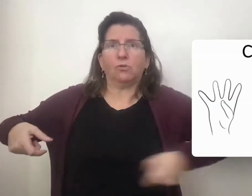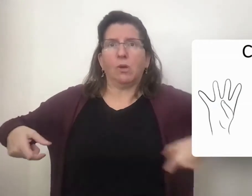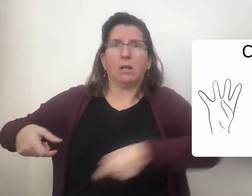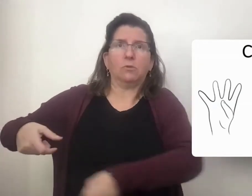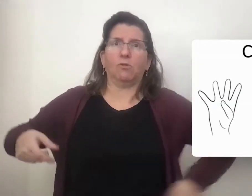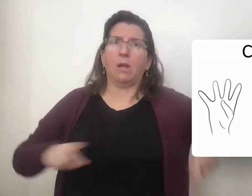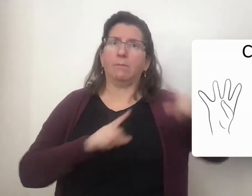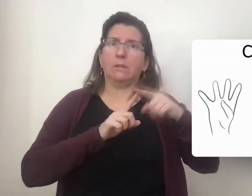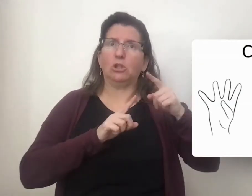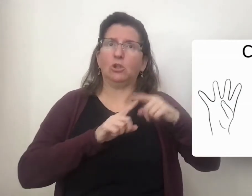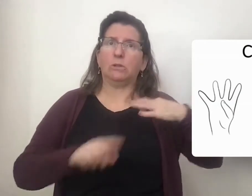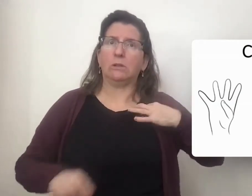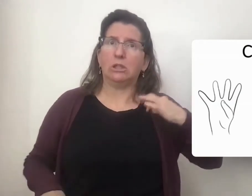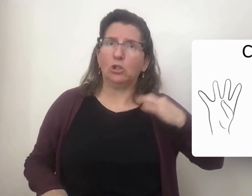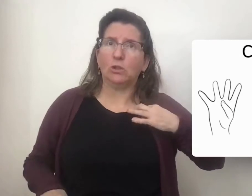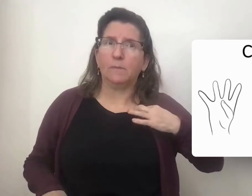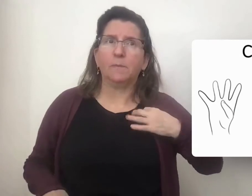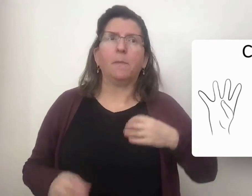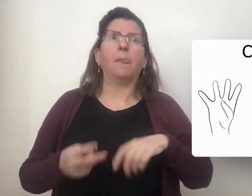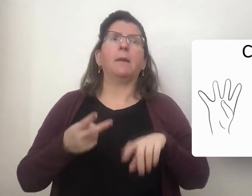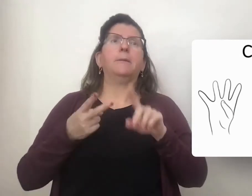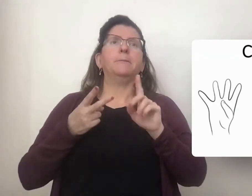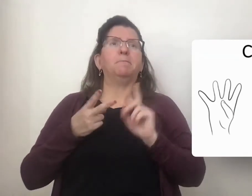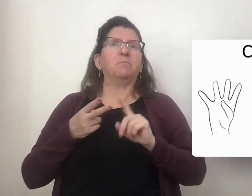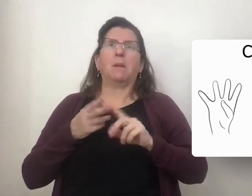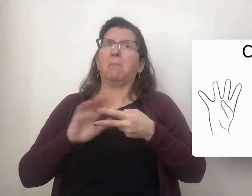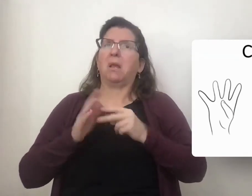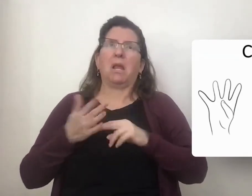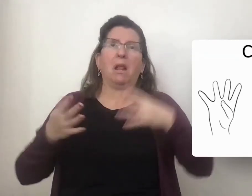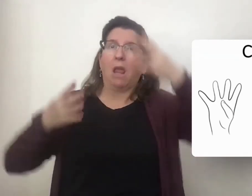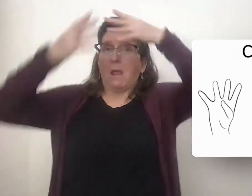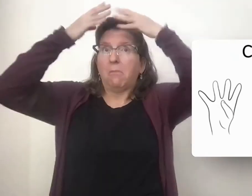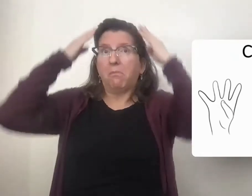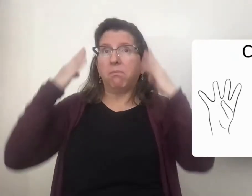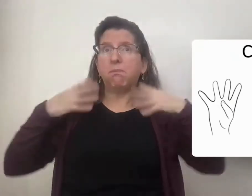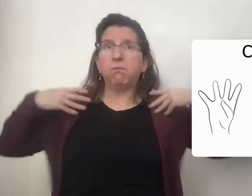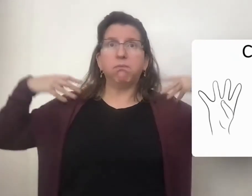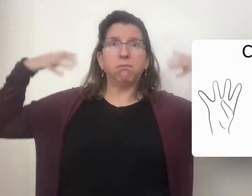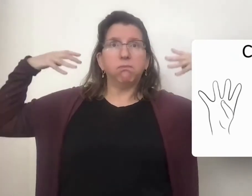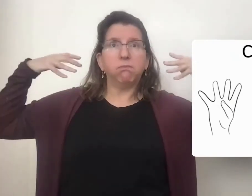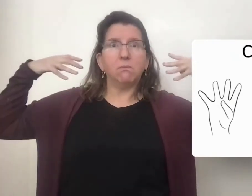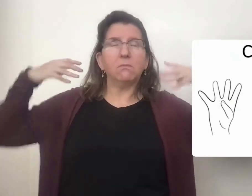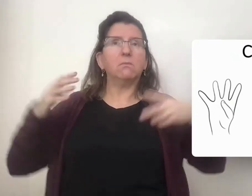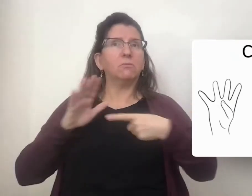horizontal stripes on your t-shirt. It could be used to describe your hair.